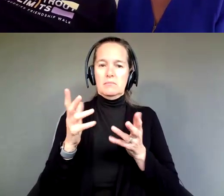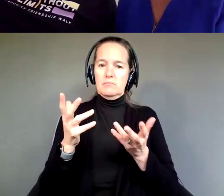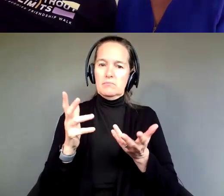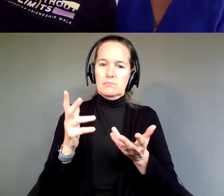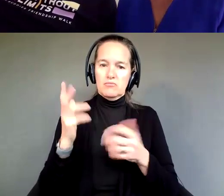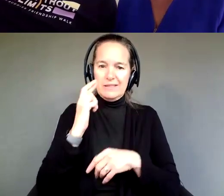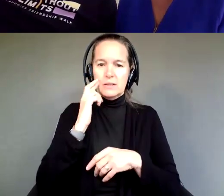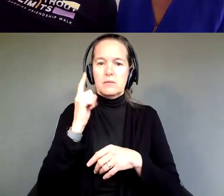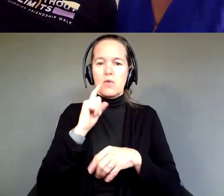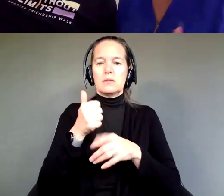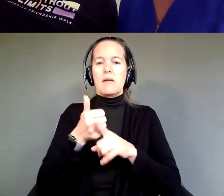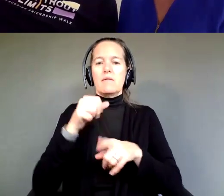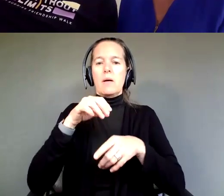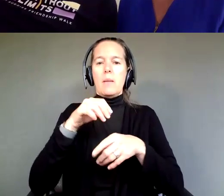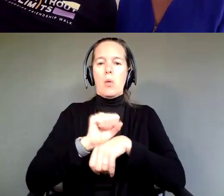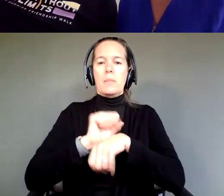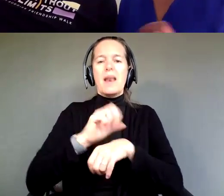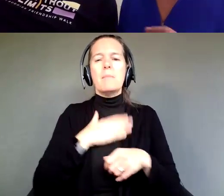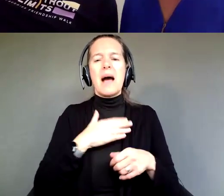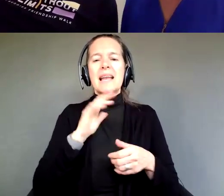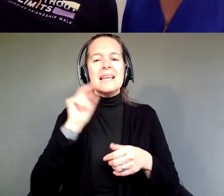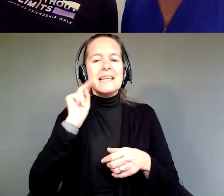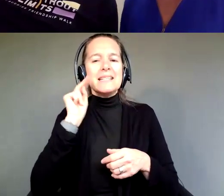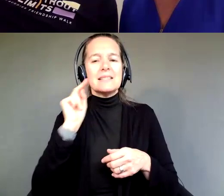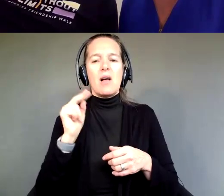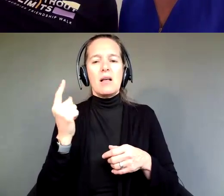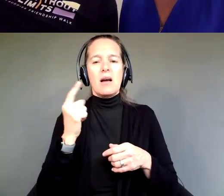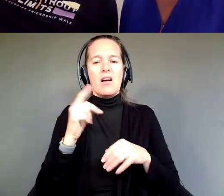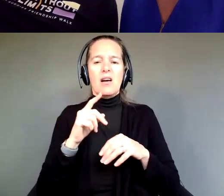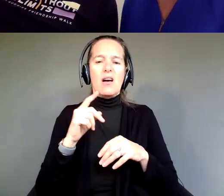My niece had a tag on one of her emails that said, "If opportunity doesn't knock, build a door."